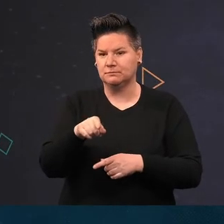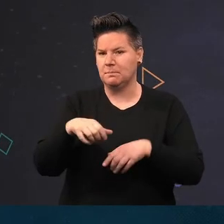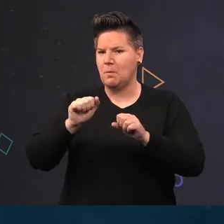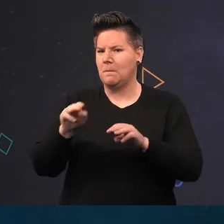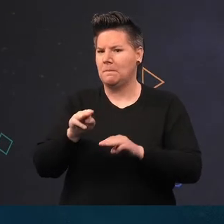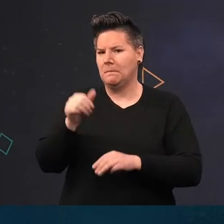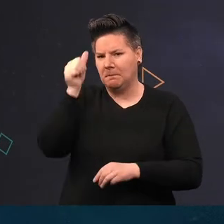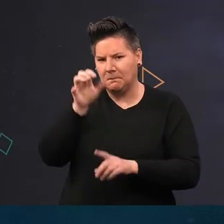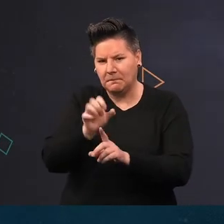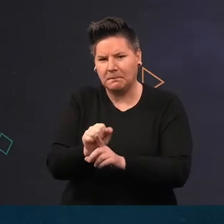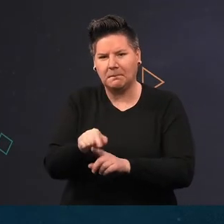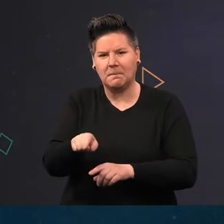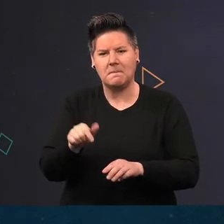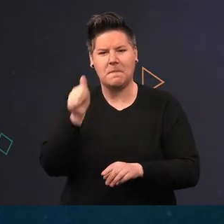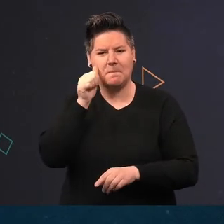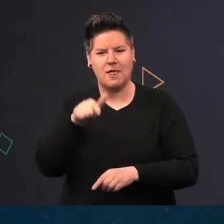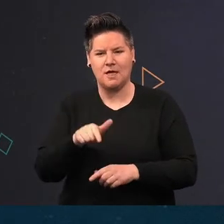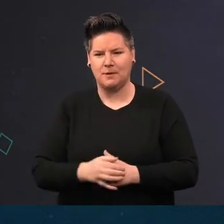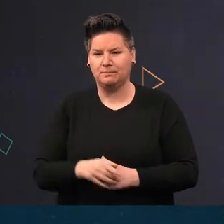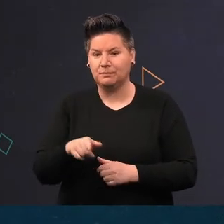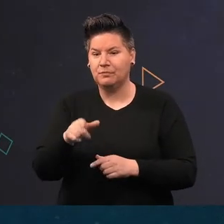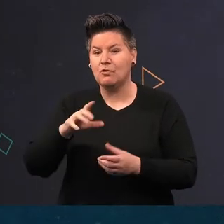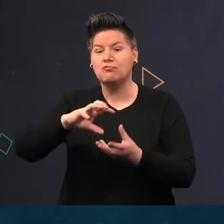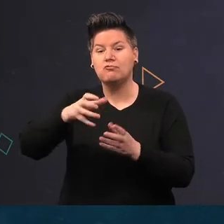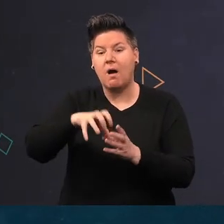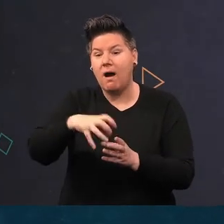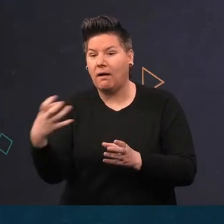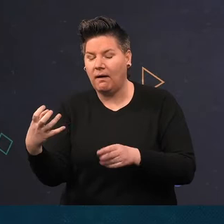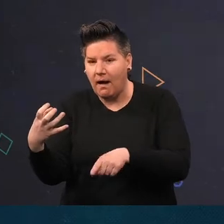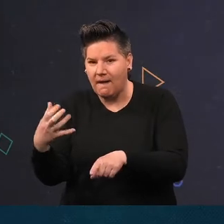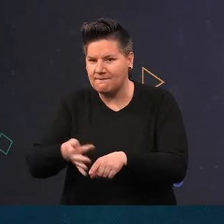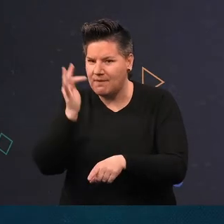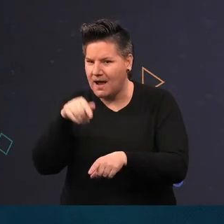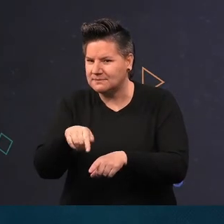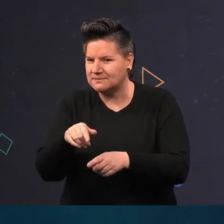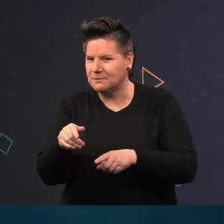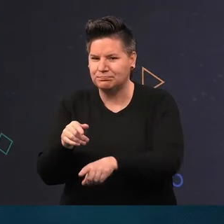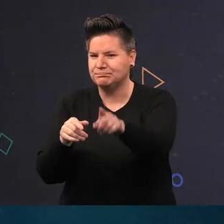hunts on the shore. Turn over rocks on the shore and you'll often find them.